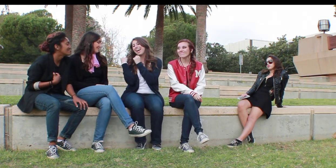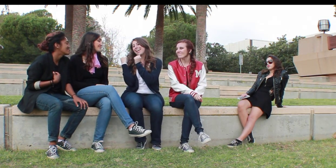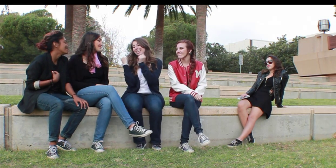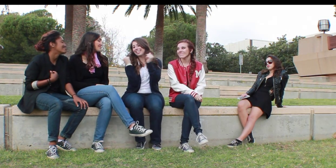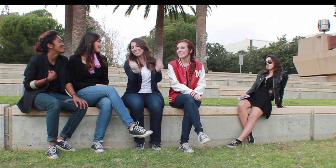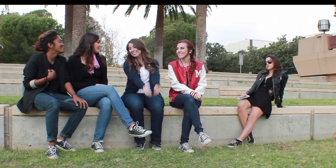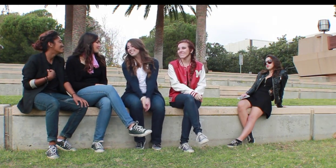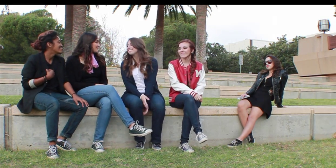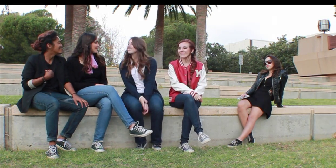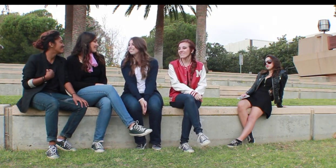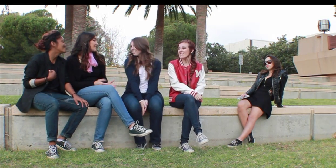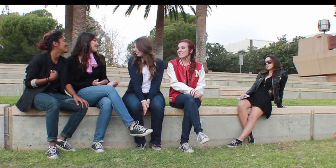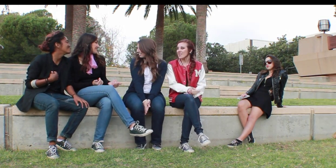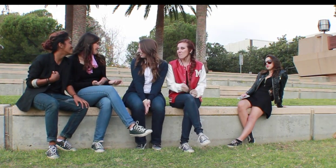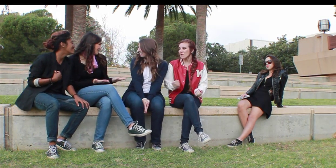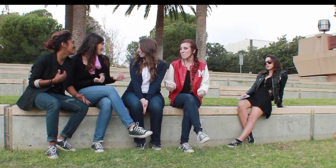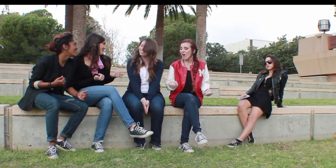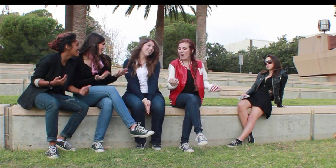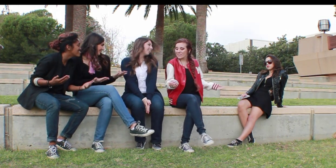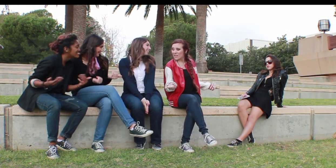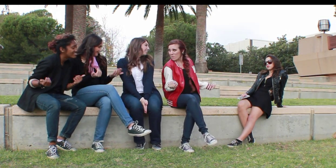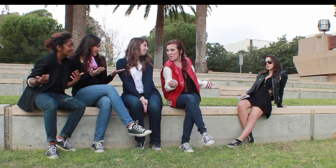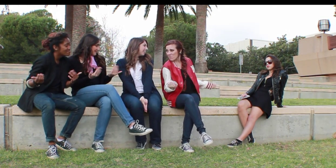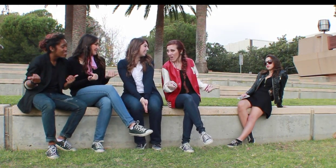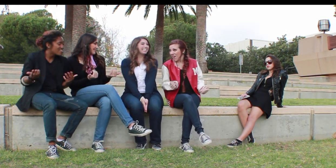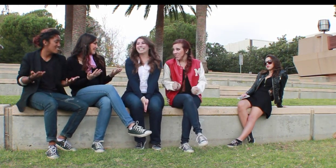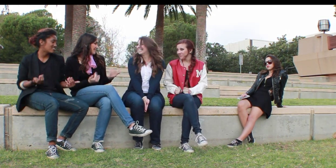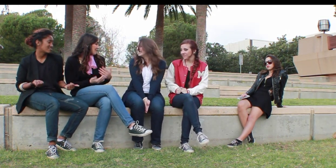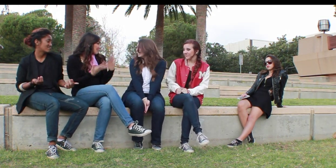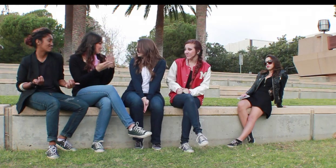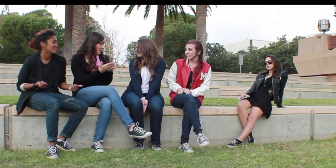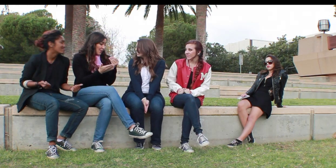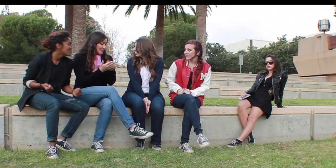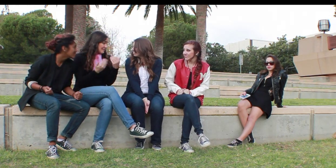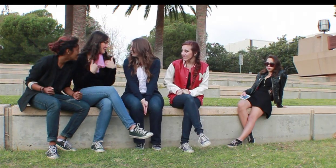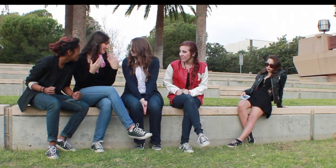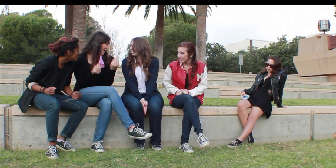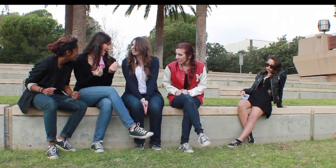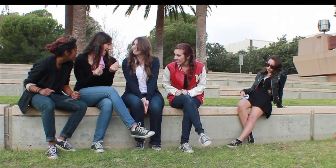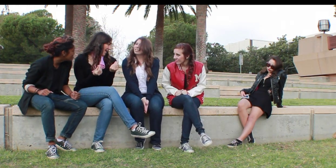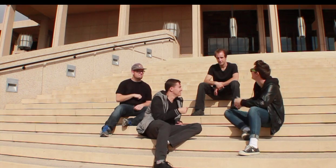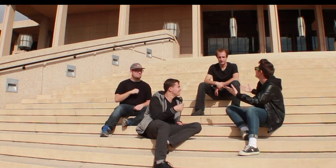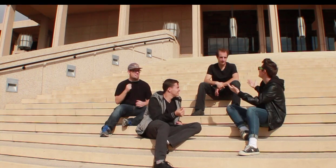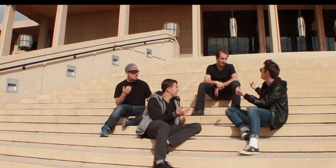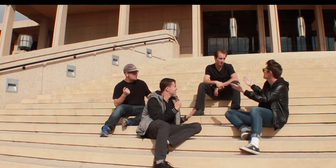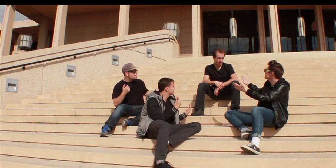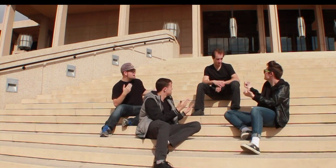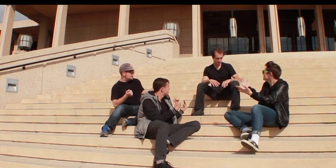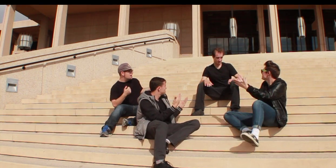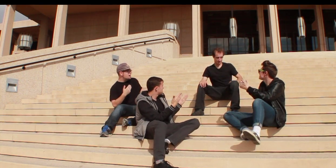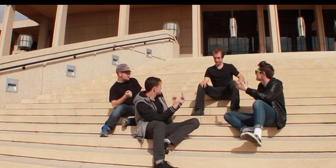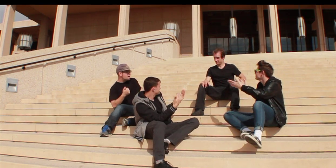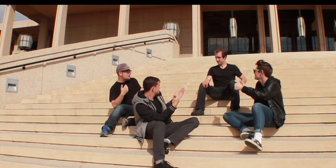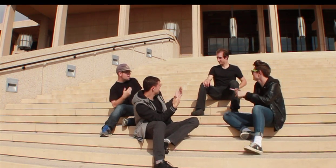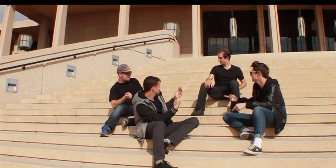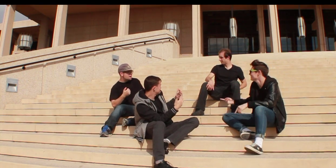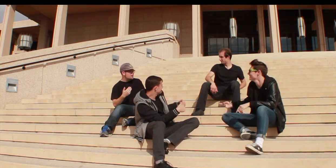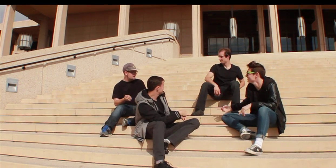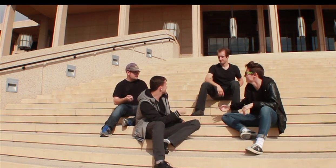Pink Ladies: Tell me more, tell me more! Marty: How much dough did he spend? Greasers: Tell me more, tell me more!